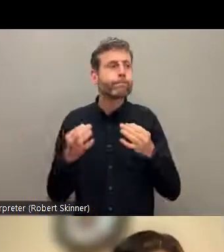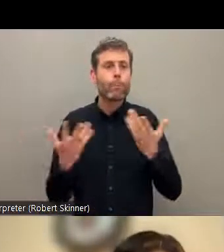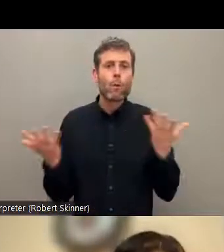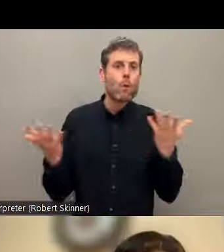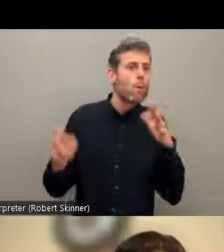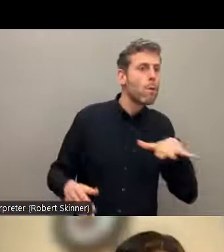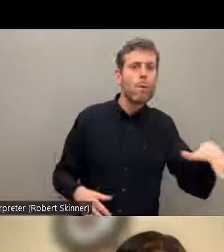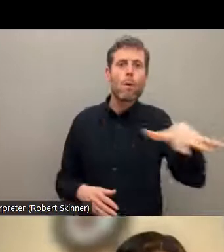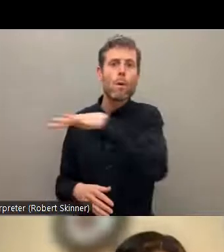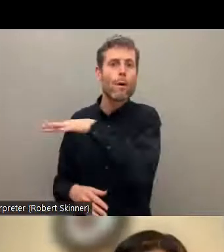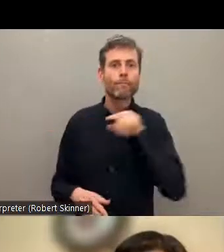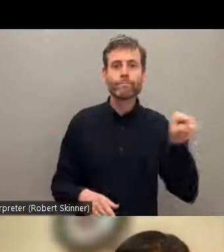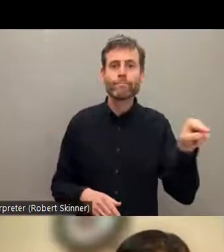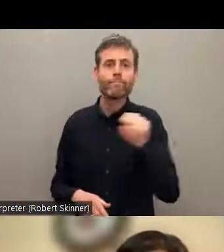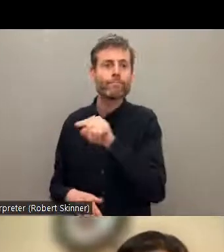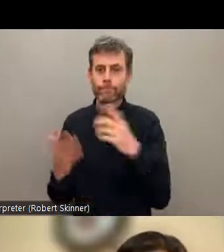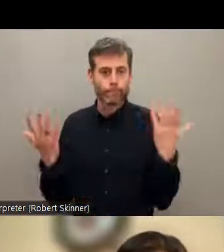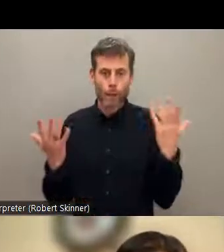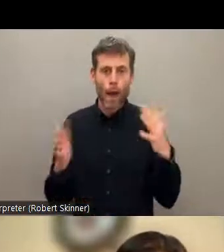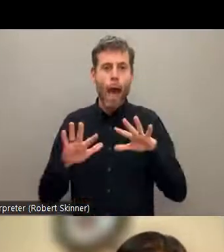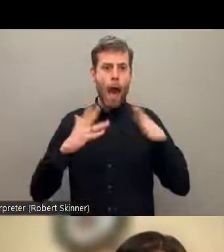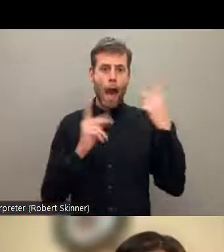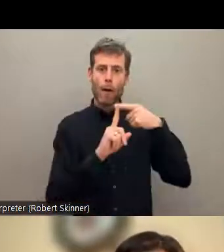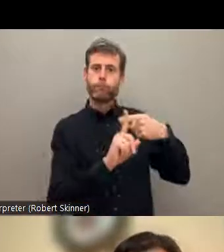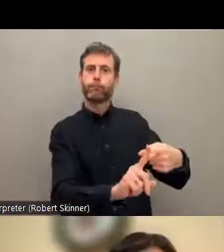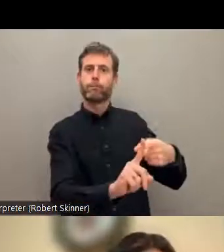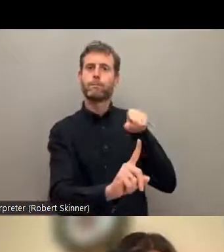not reached to indigenous people with disabilities. The